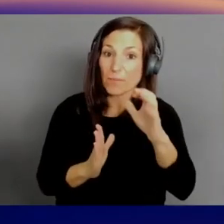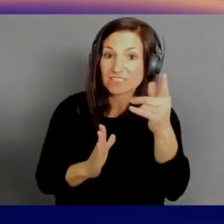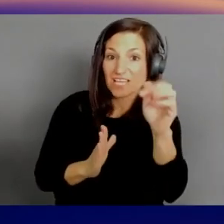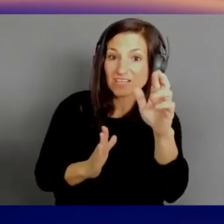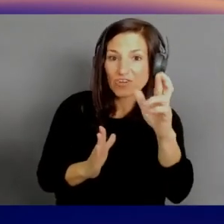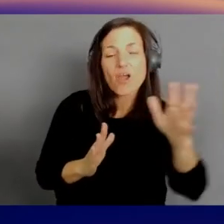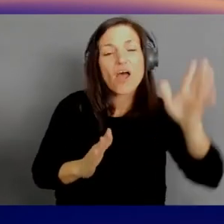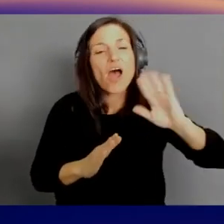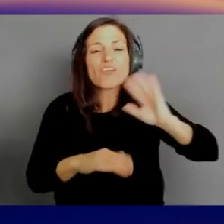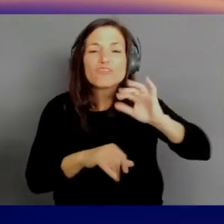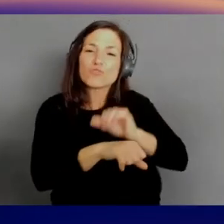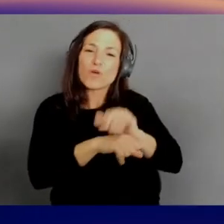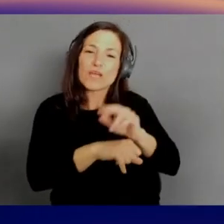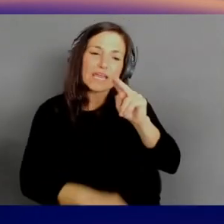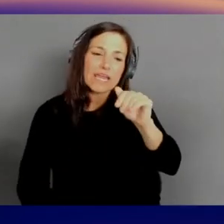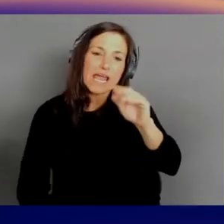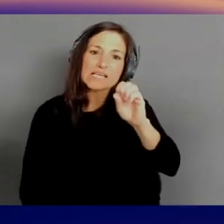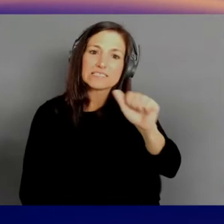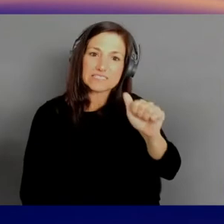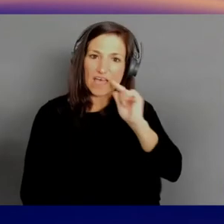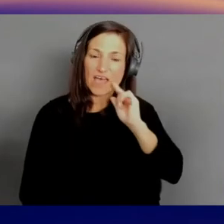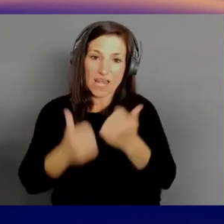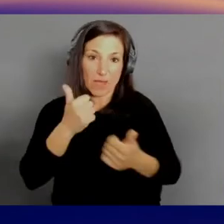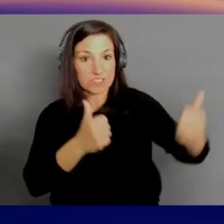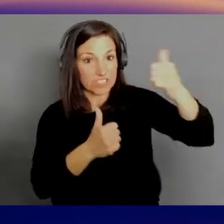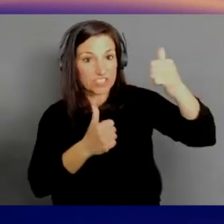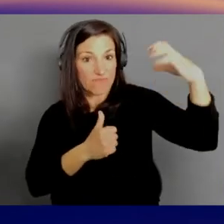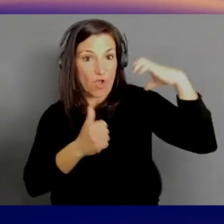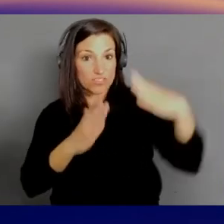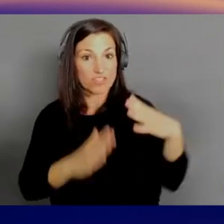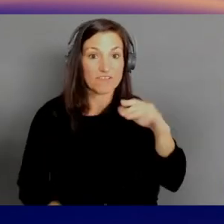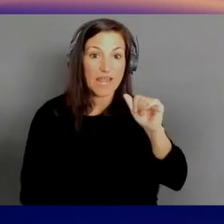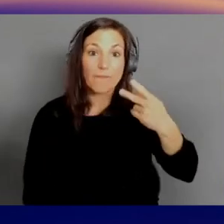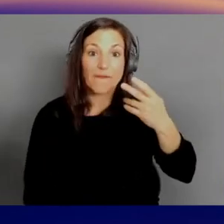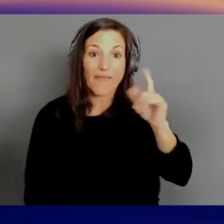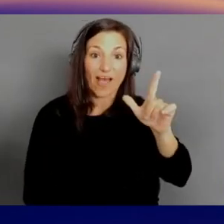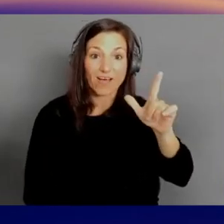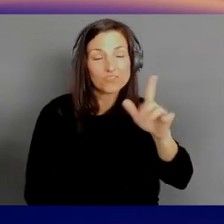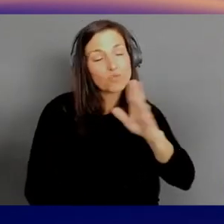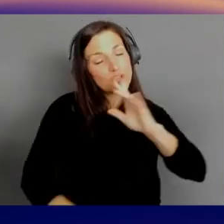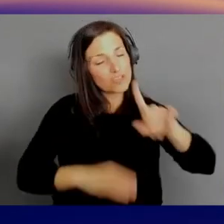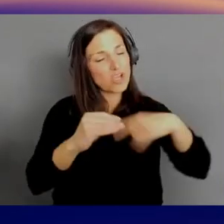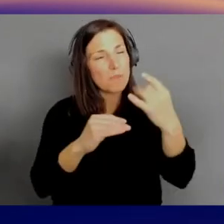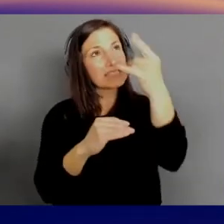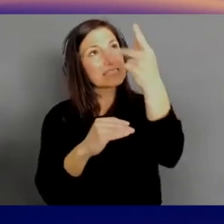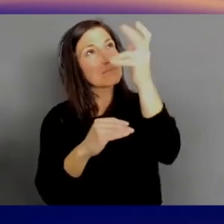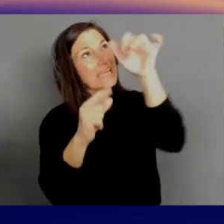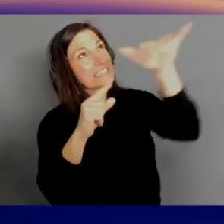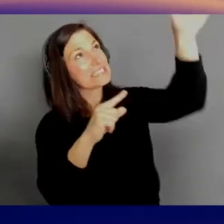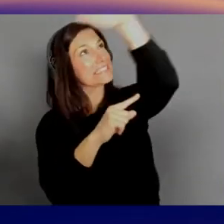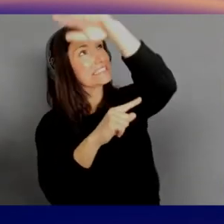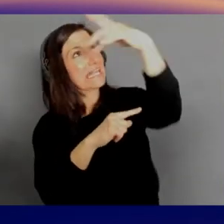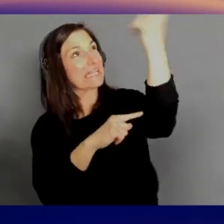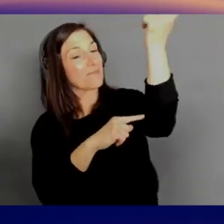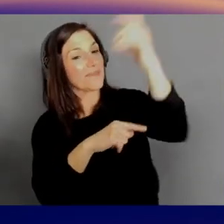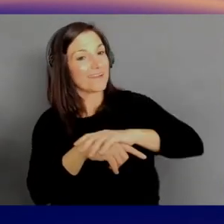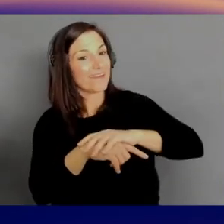[AM] Wow! - So, of course, we'll be talking about space a little bit. Steve is going to- - Ah ha ha ha! Yeah, Steve's gonna derail this entire- Oh, good, good.